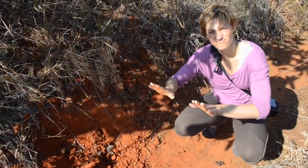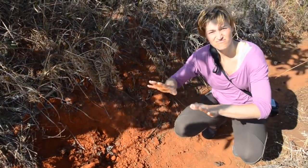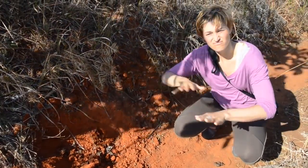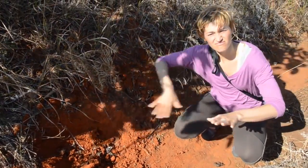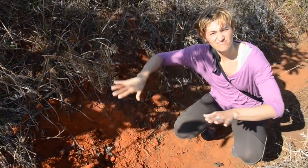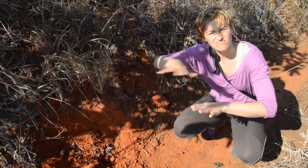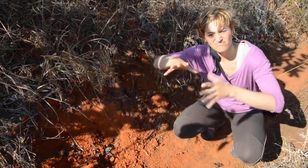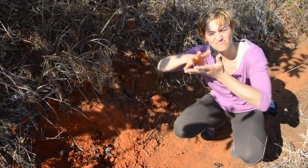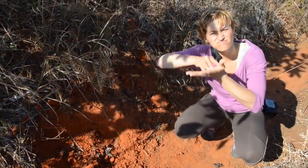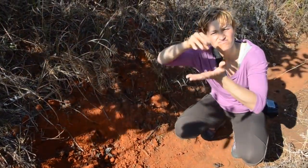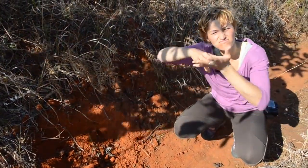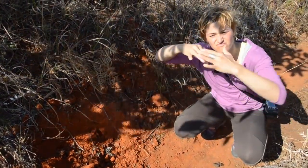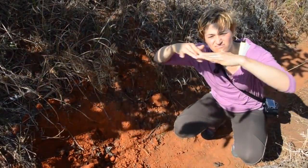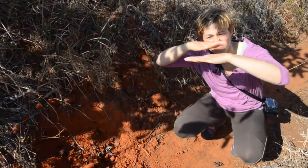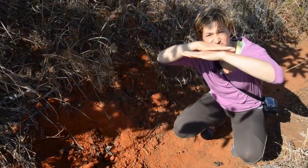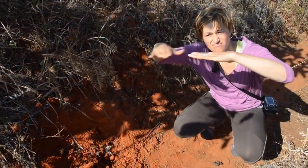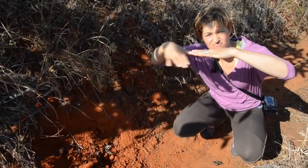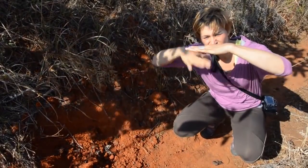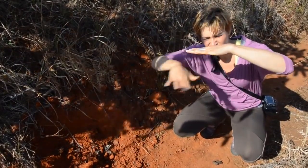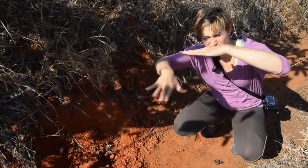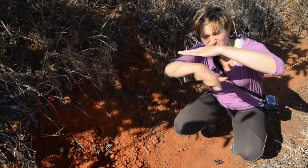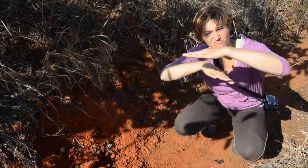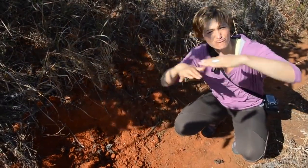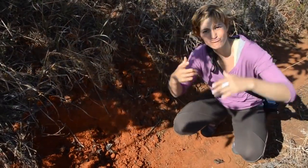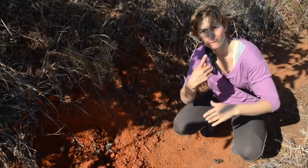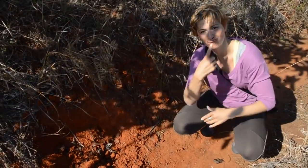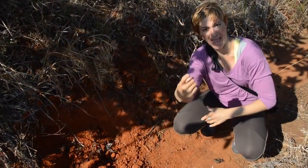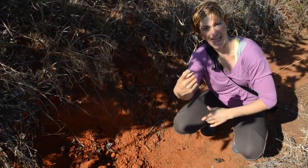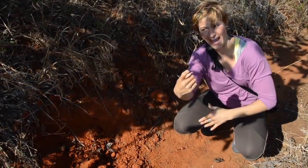Africa is known for their red soil and